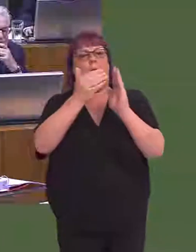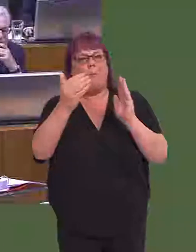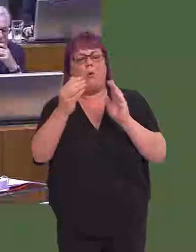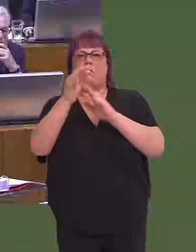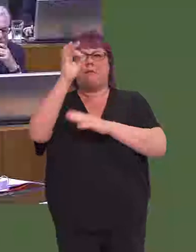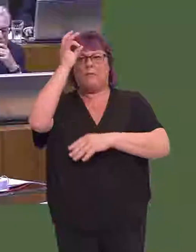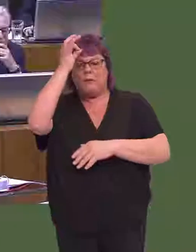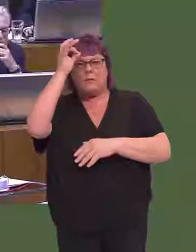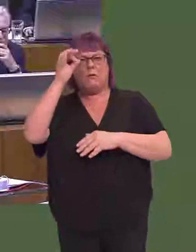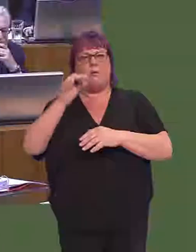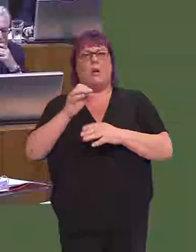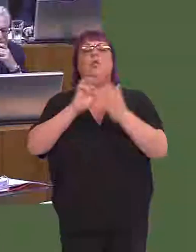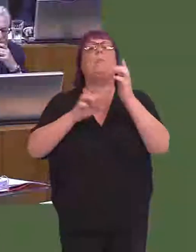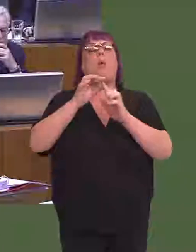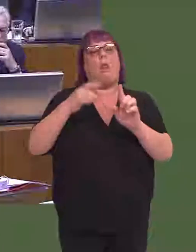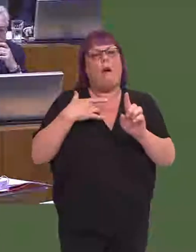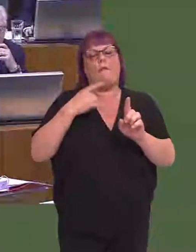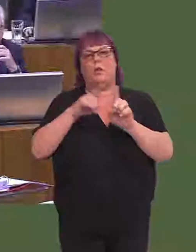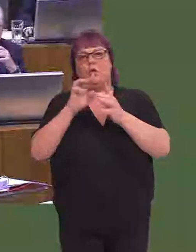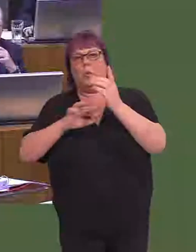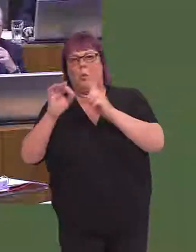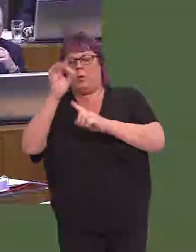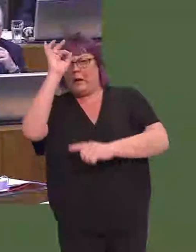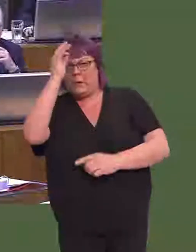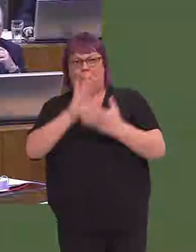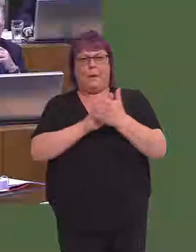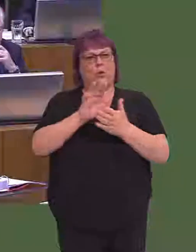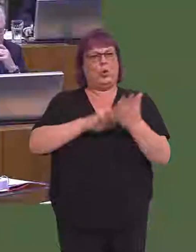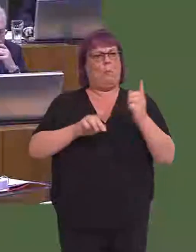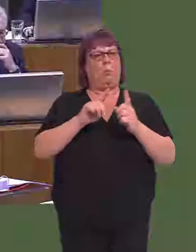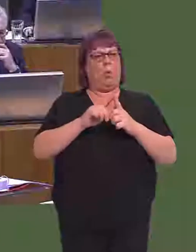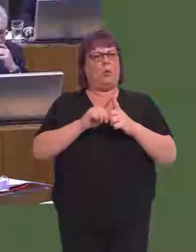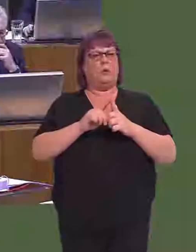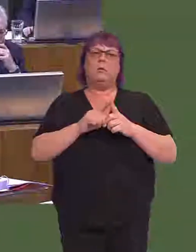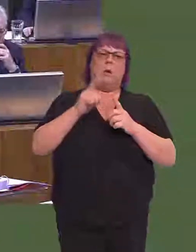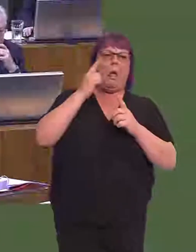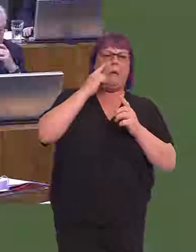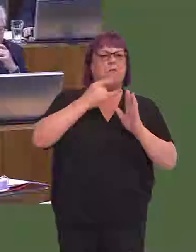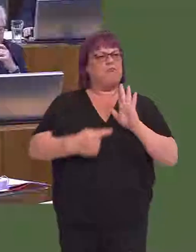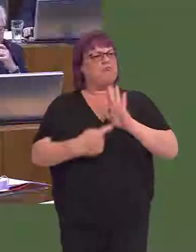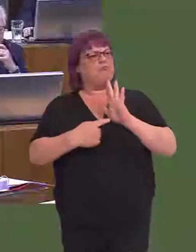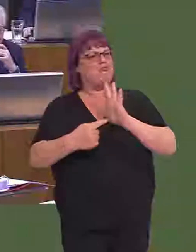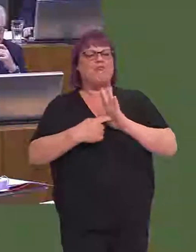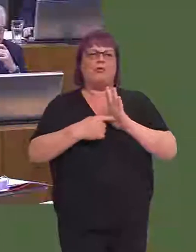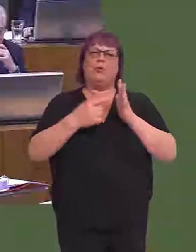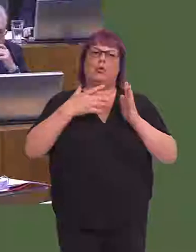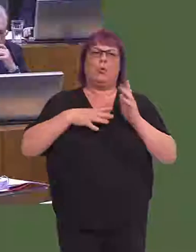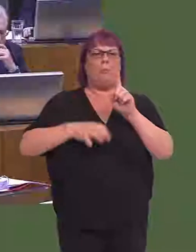closely with Newport City Council, has ensured that Newport is ever stronger in terms of being on the map for physical activity.